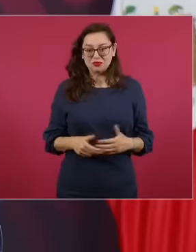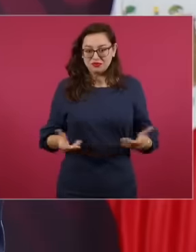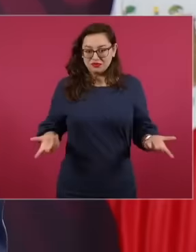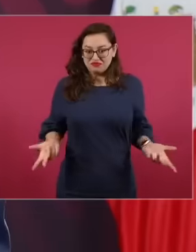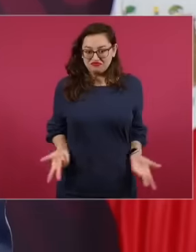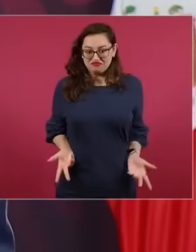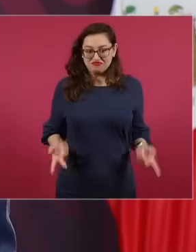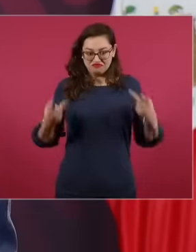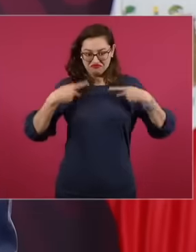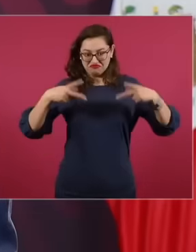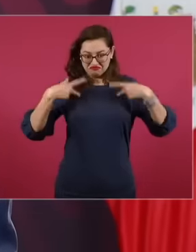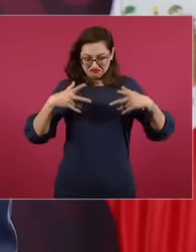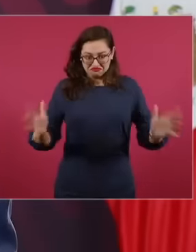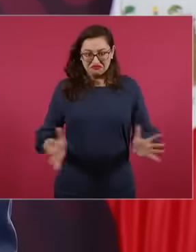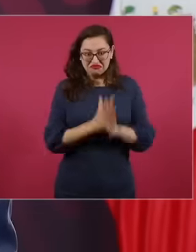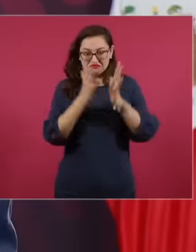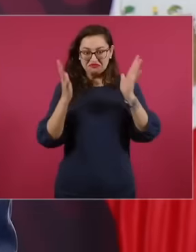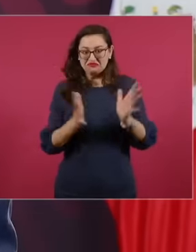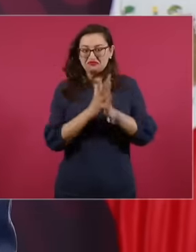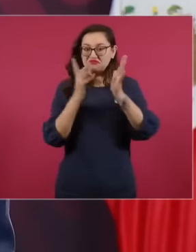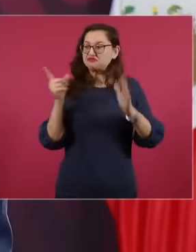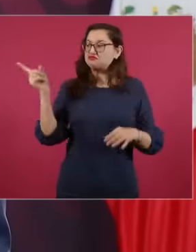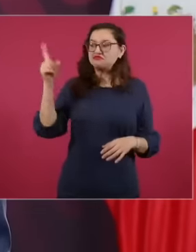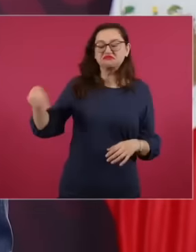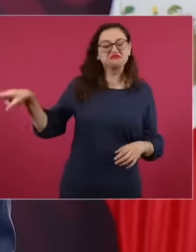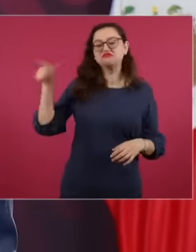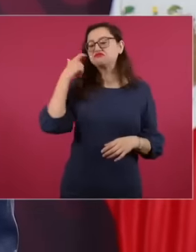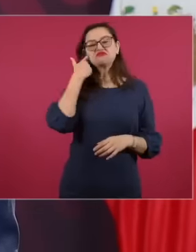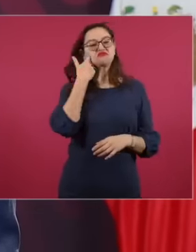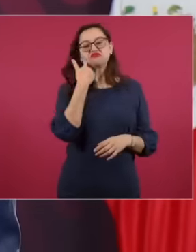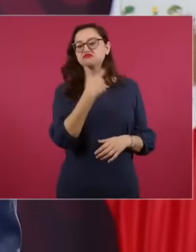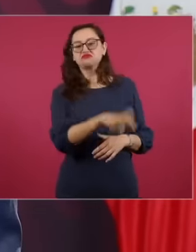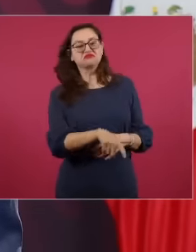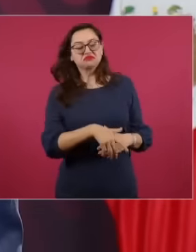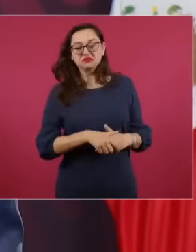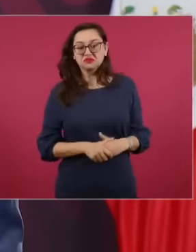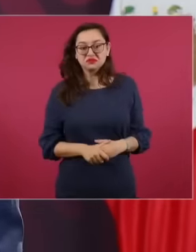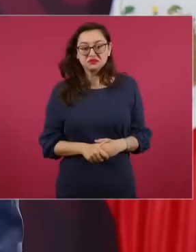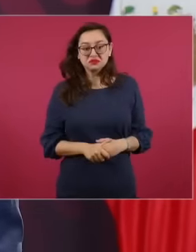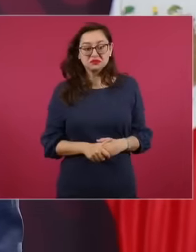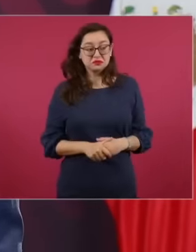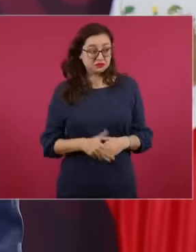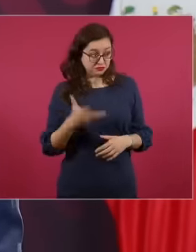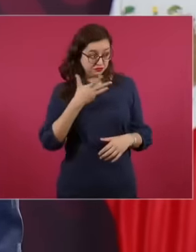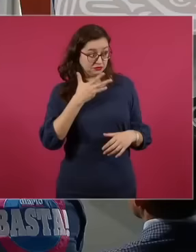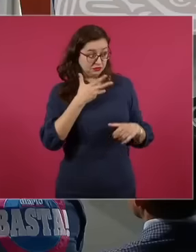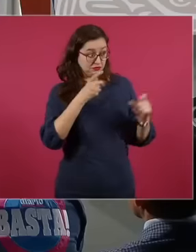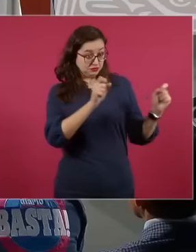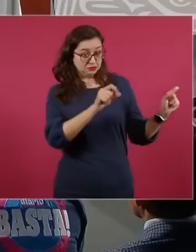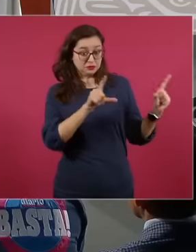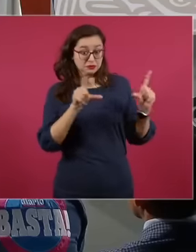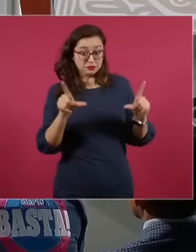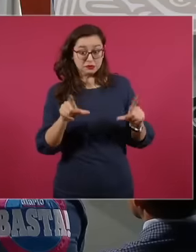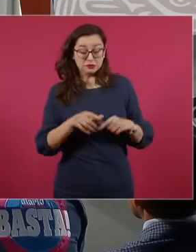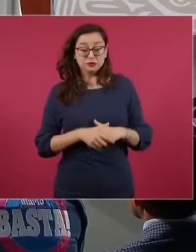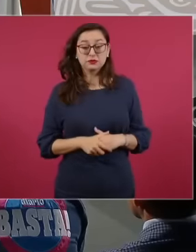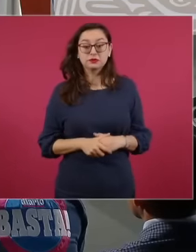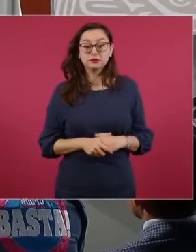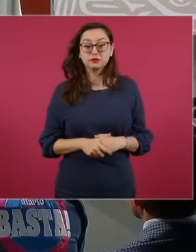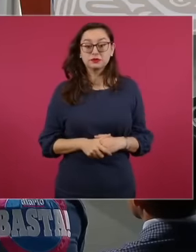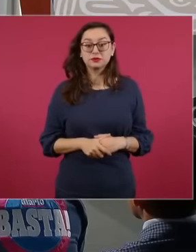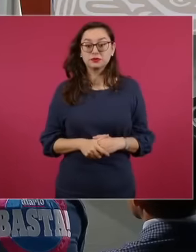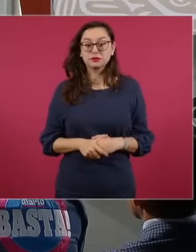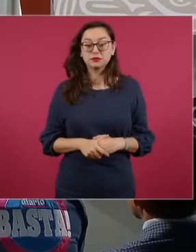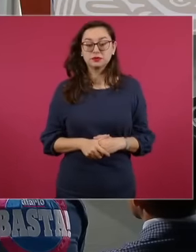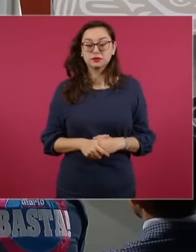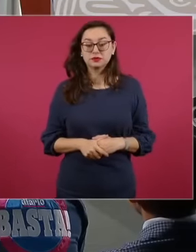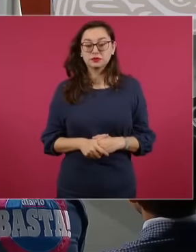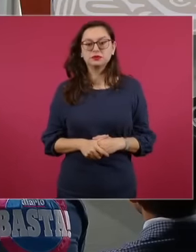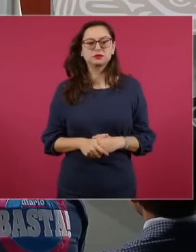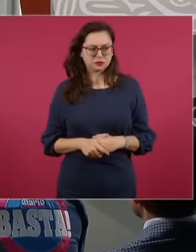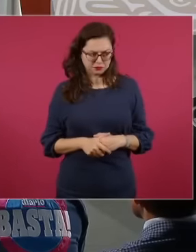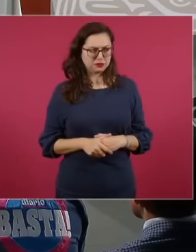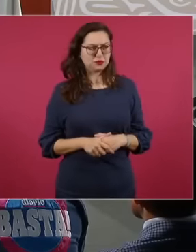participate have some of that the Salinas list of the two pages of the two